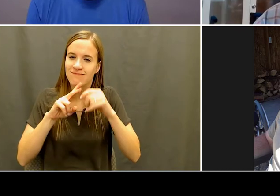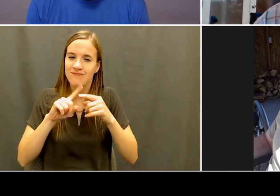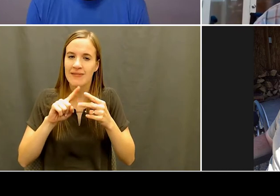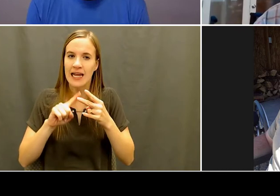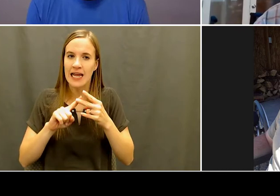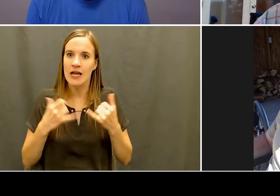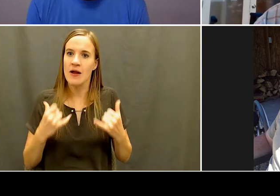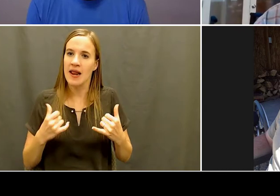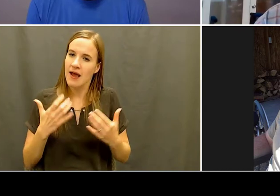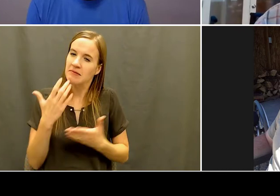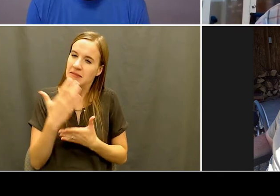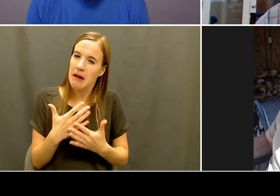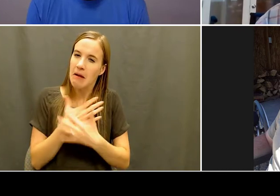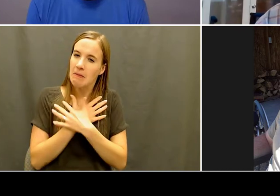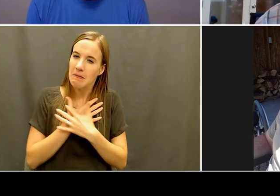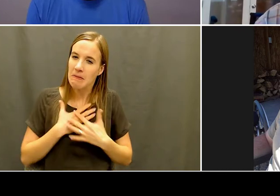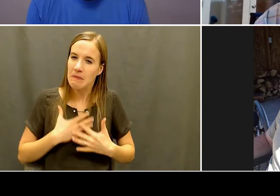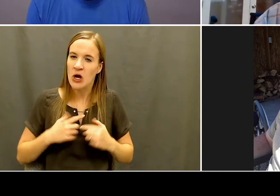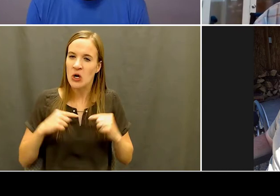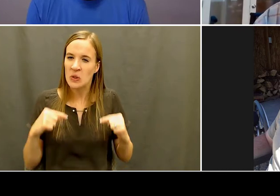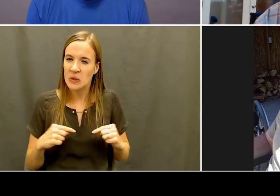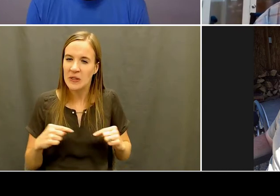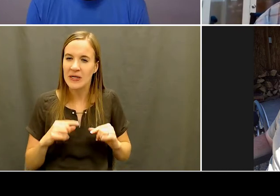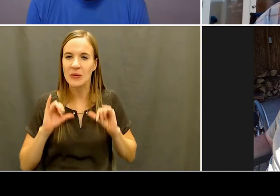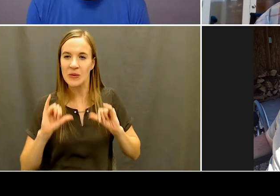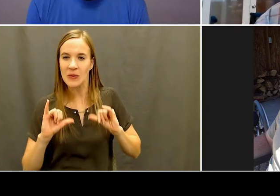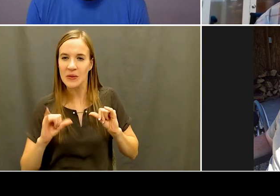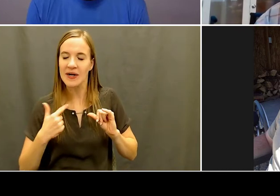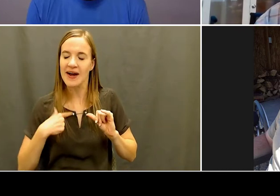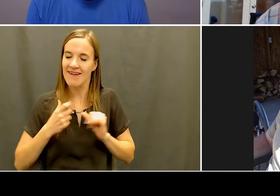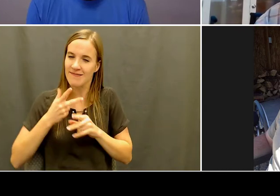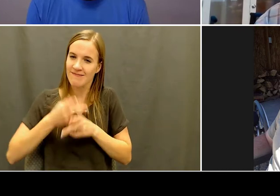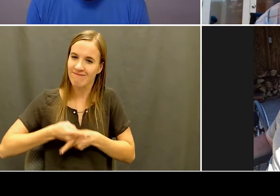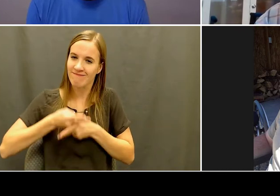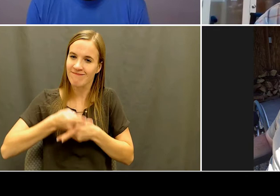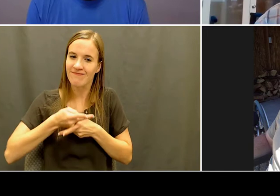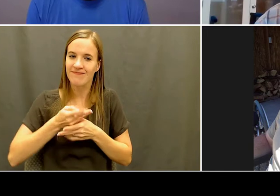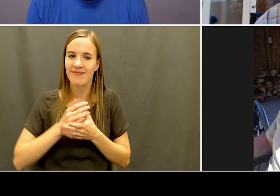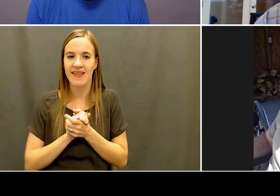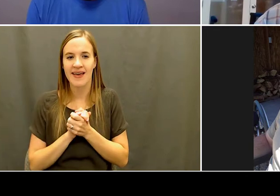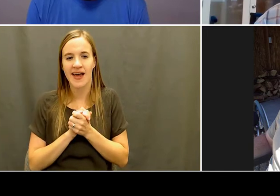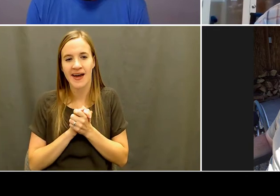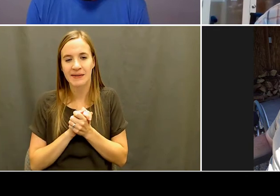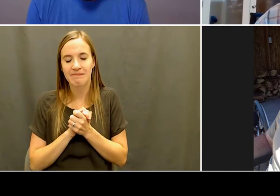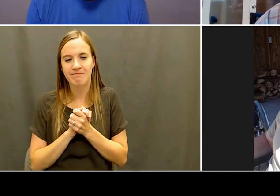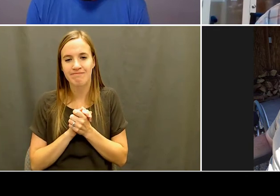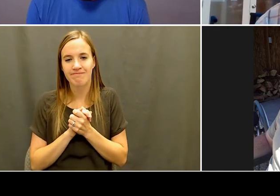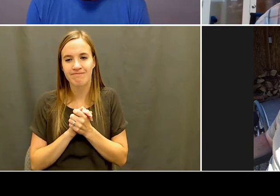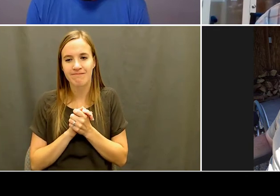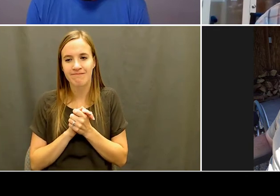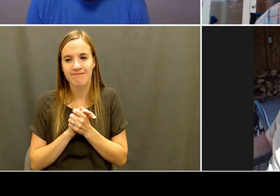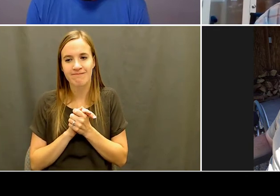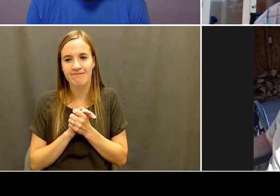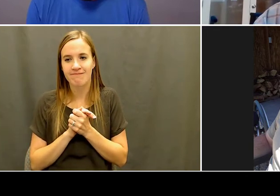to do as as much as I can. It's, I love living here. And, you know, born and raised here. So it's it's definitely